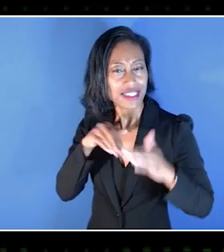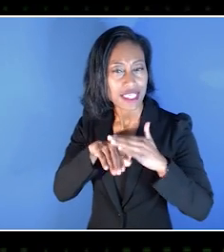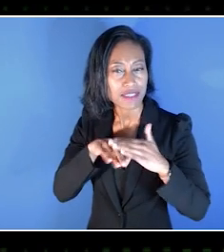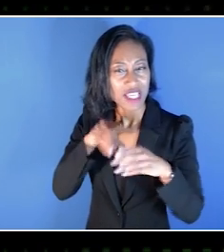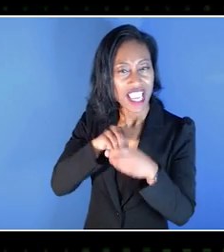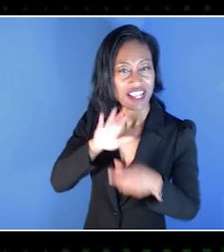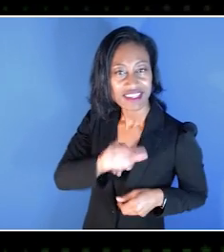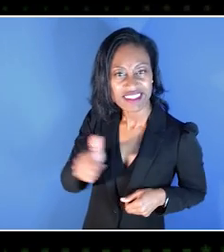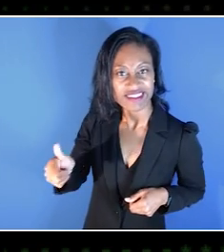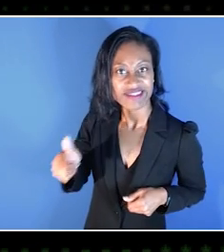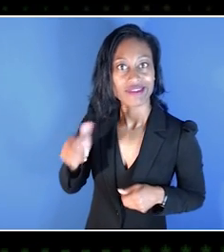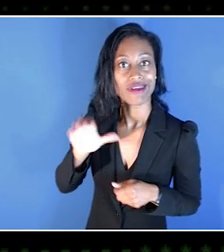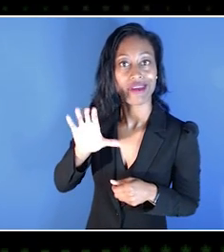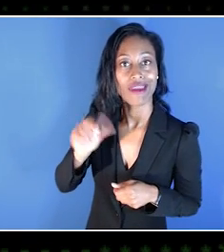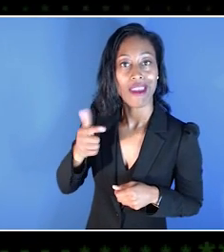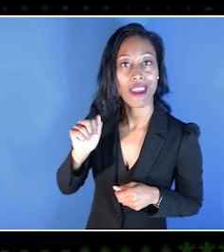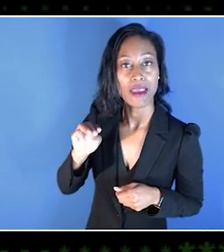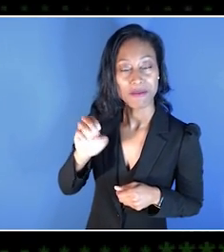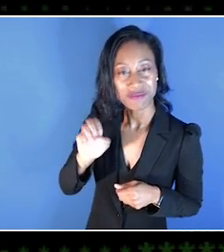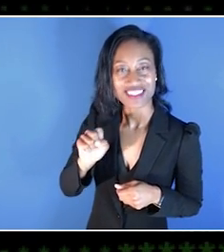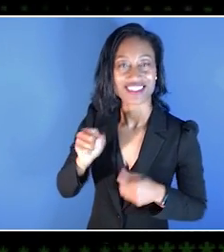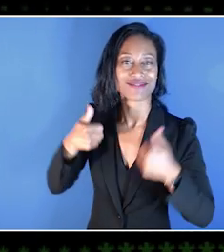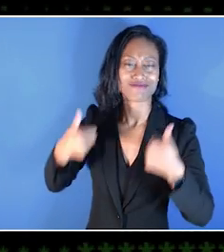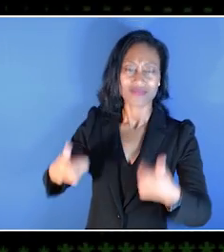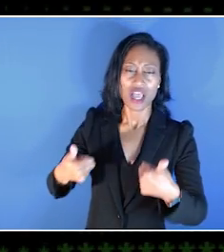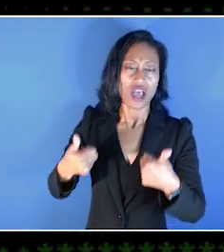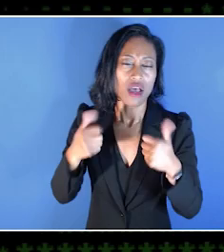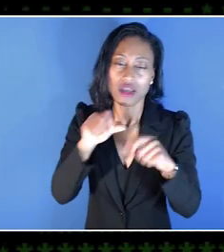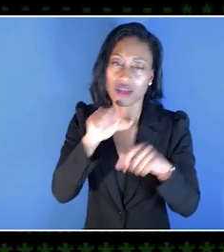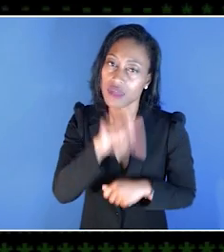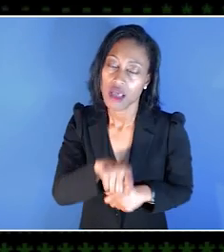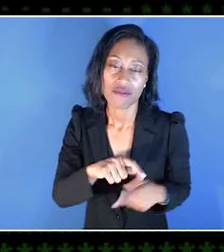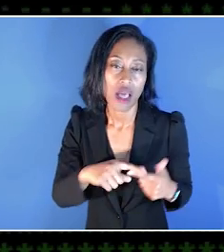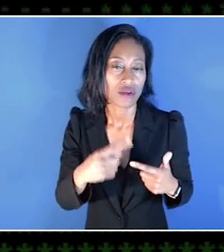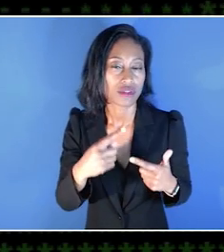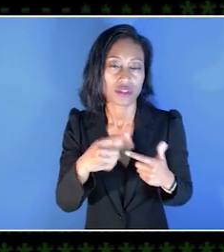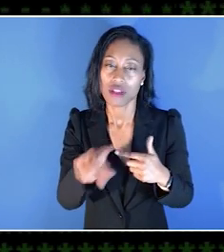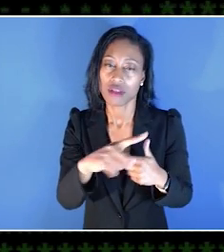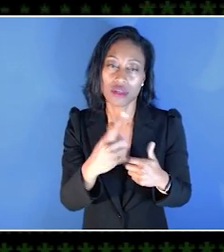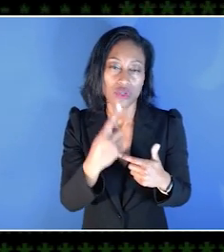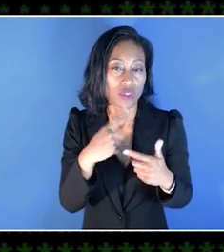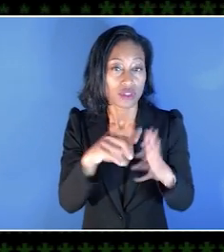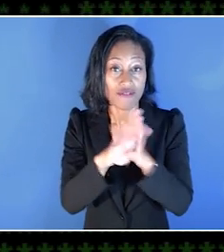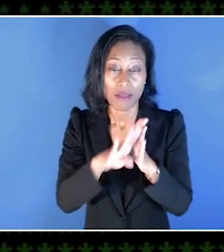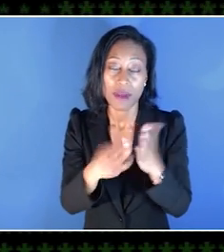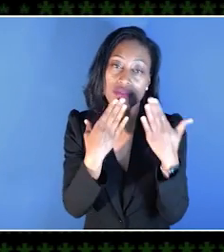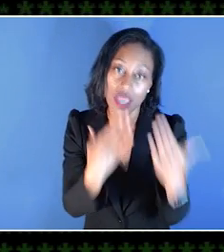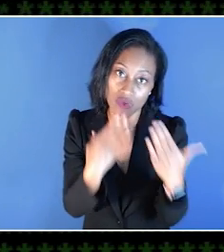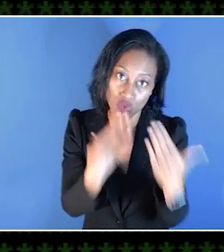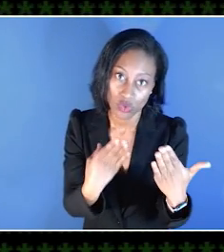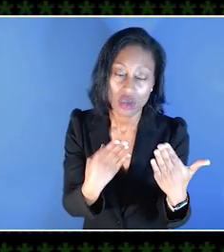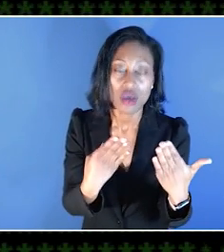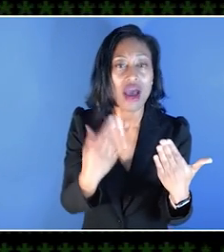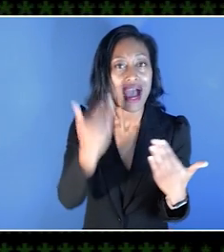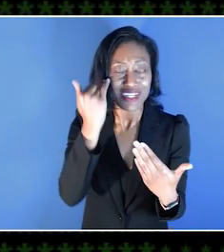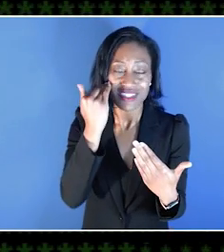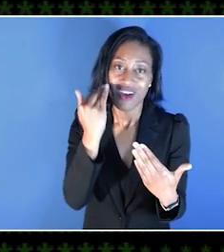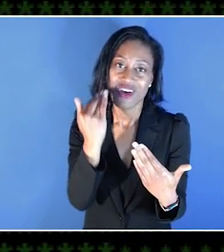to thank the developers who are helping to make our next favorite game. Making games accessible is hard, but think about when we first got into this industry.